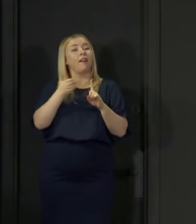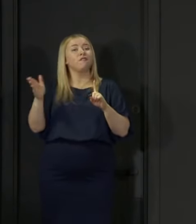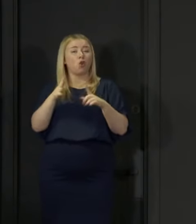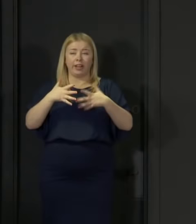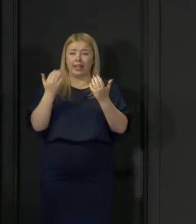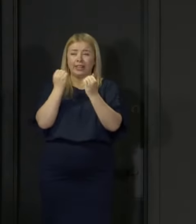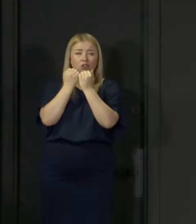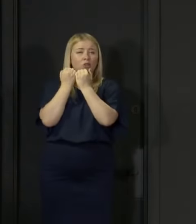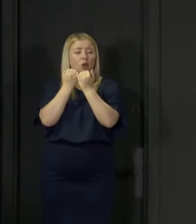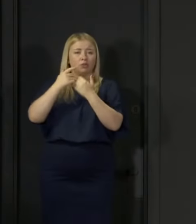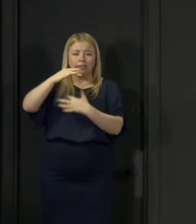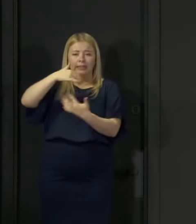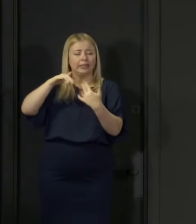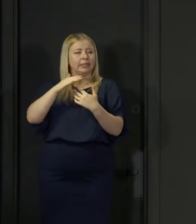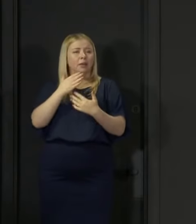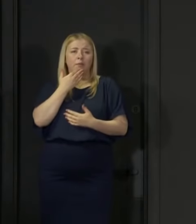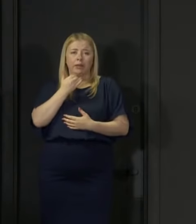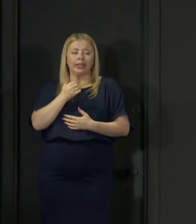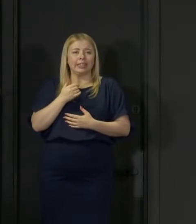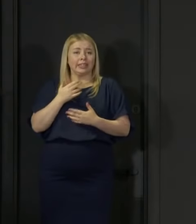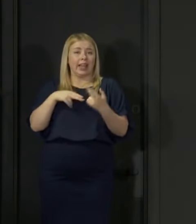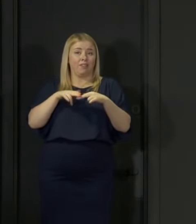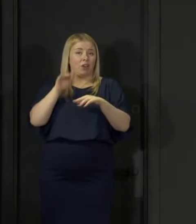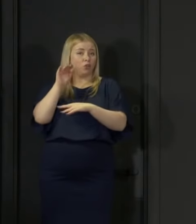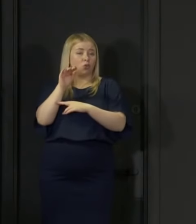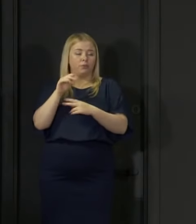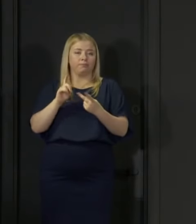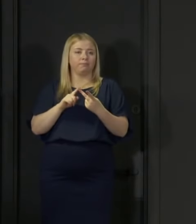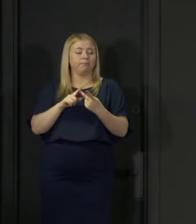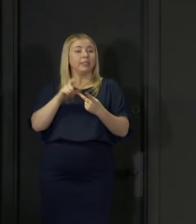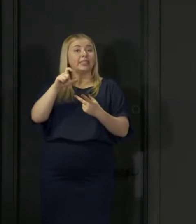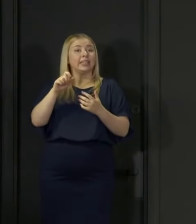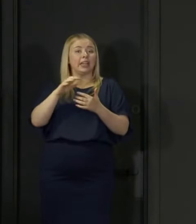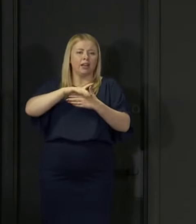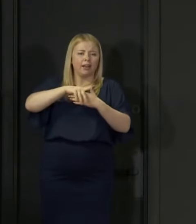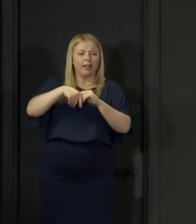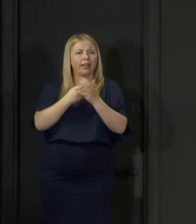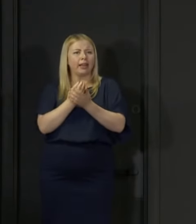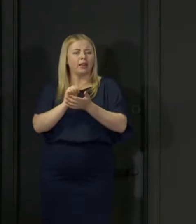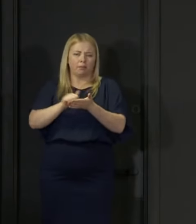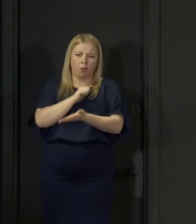Avoid crowded places, even if they're outdoors. Clean your hands and hard surfaces regularly.